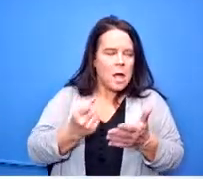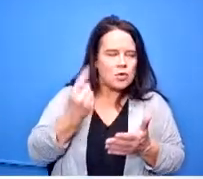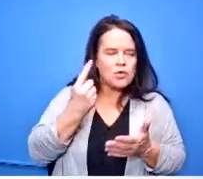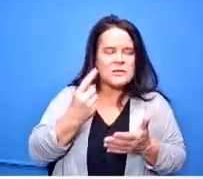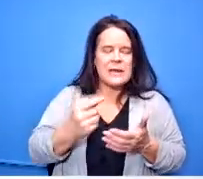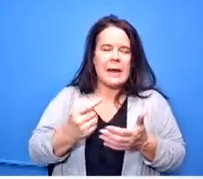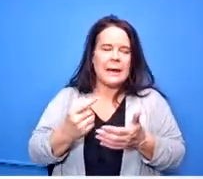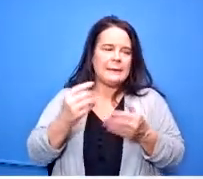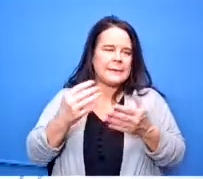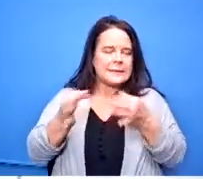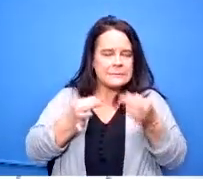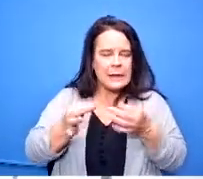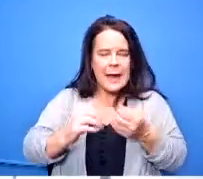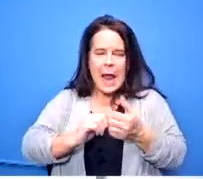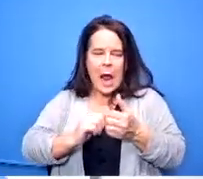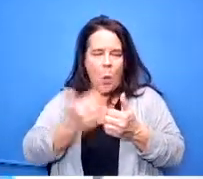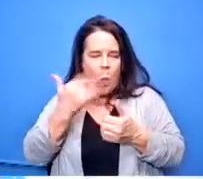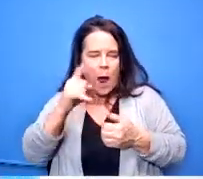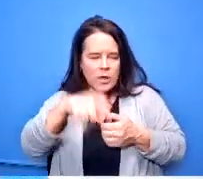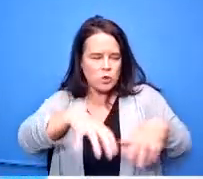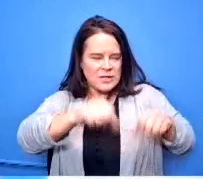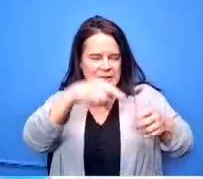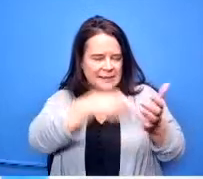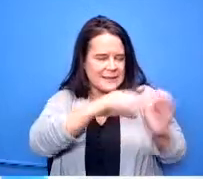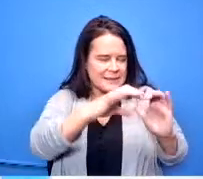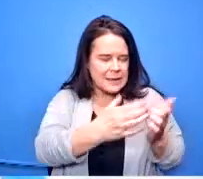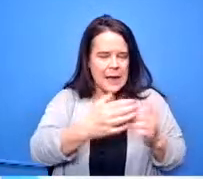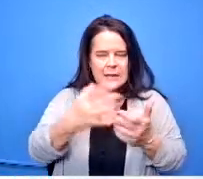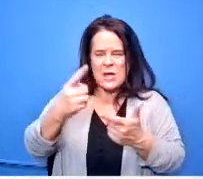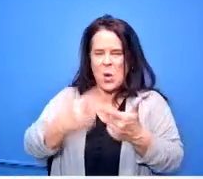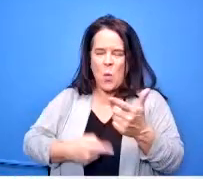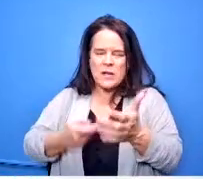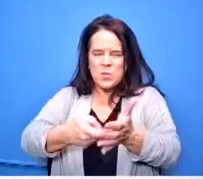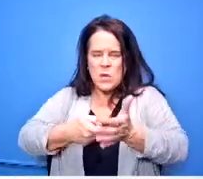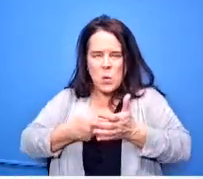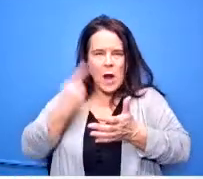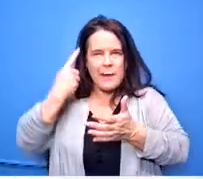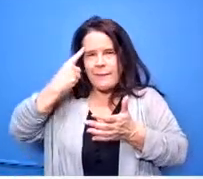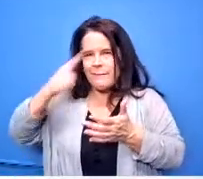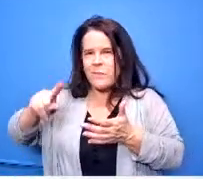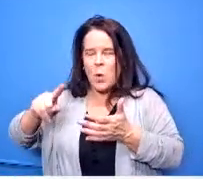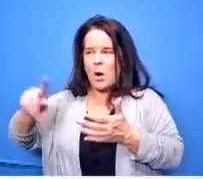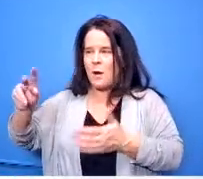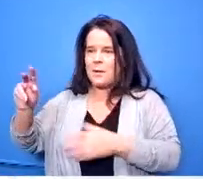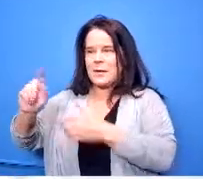honors diploma or what are the admission requirements for north carolina a t if i